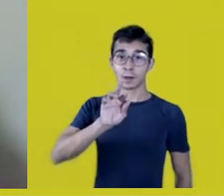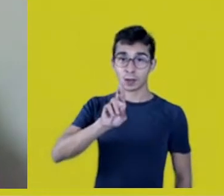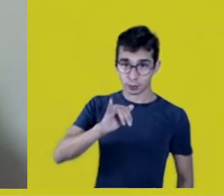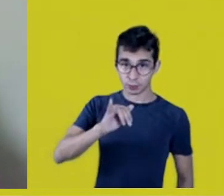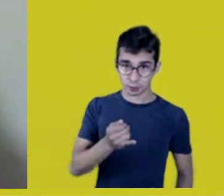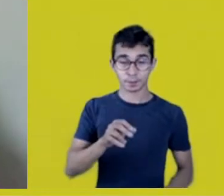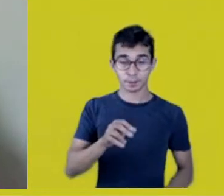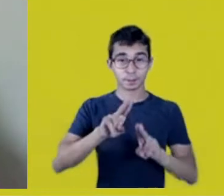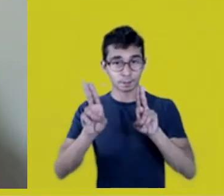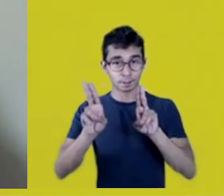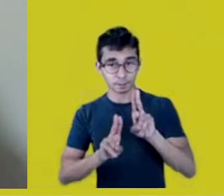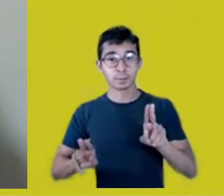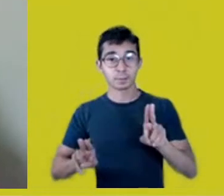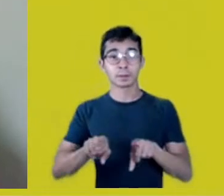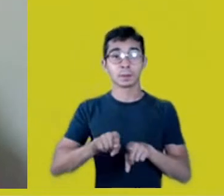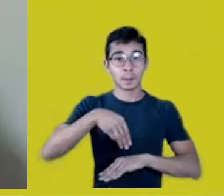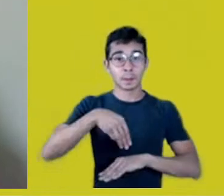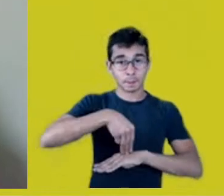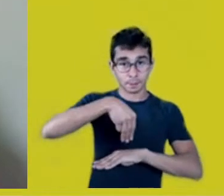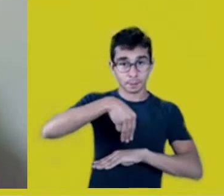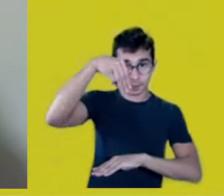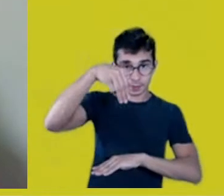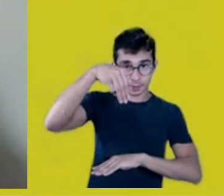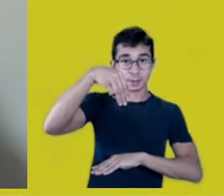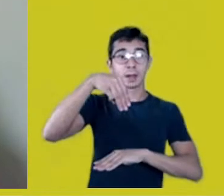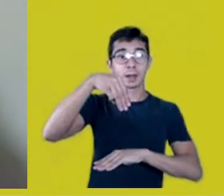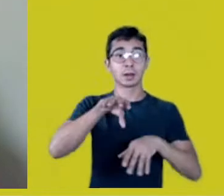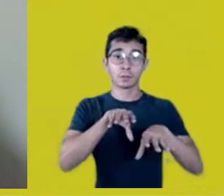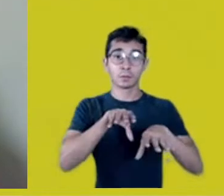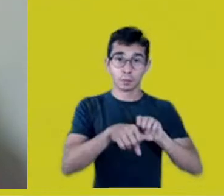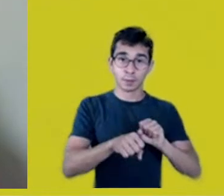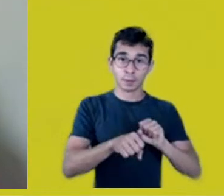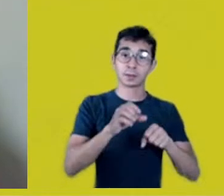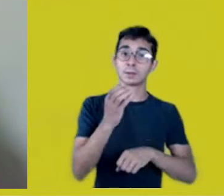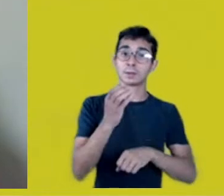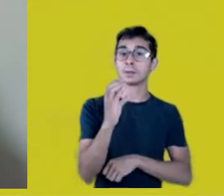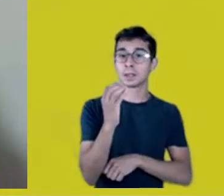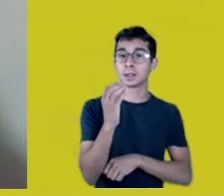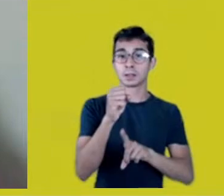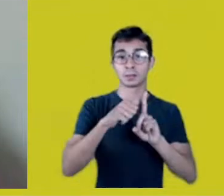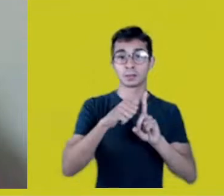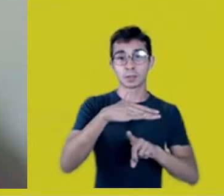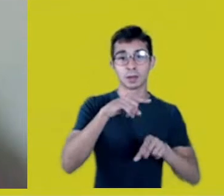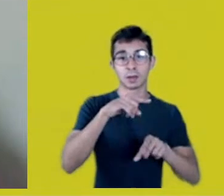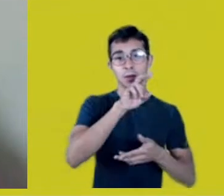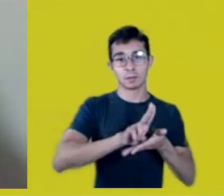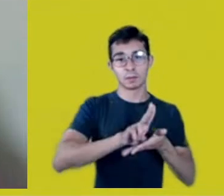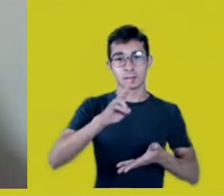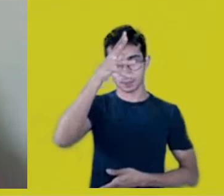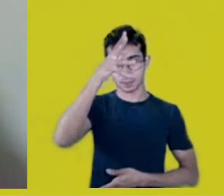and a degree in Social Sciences at the Federal University of Amazonas. She acts mainly on the following Baniwa themes: